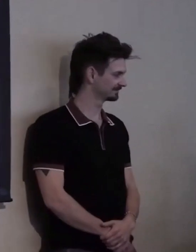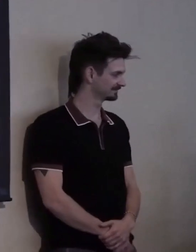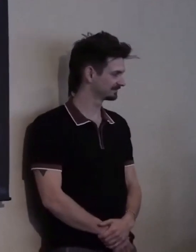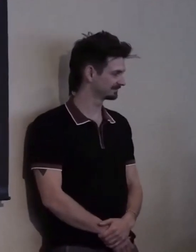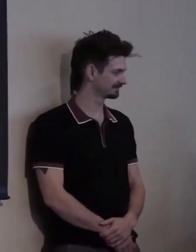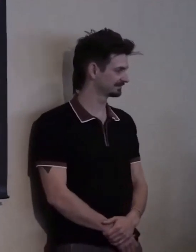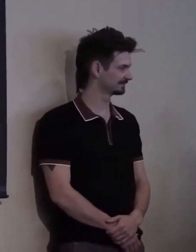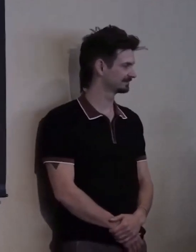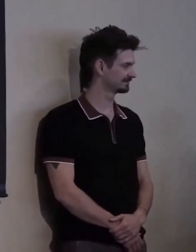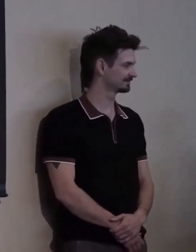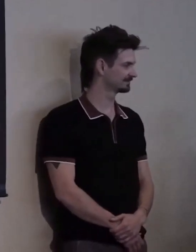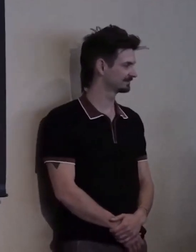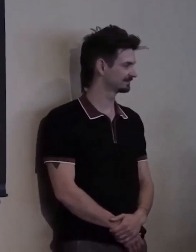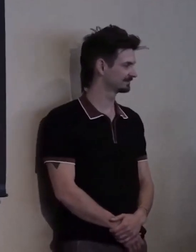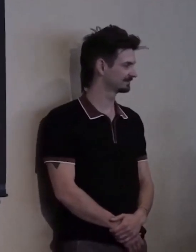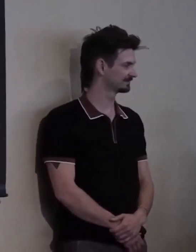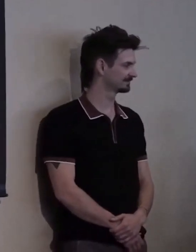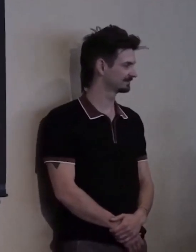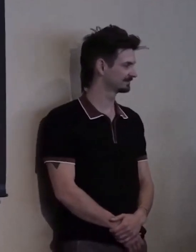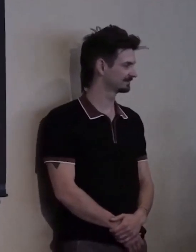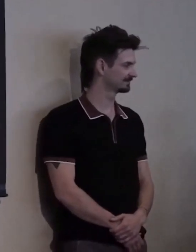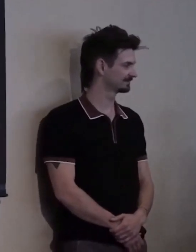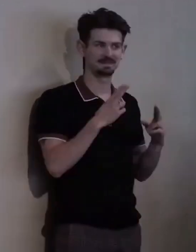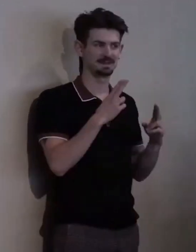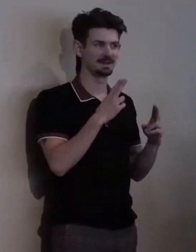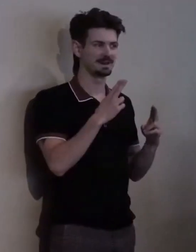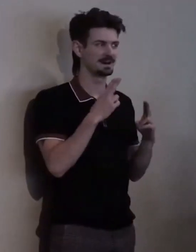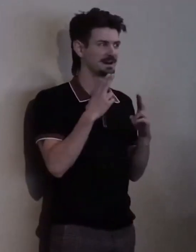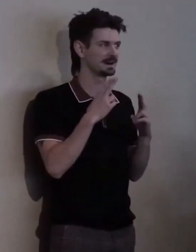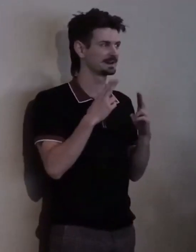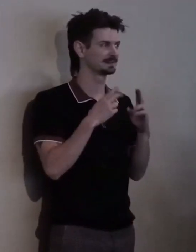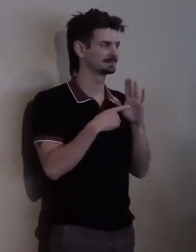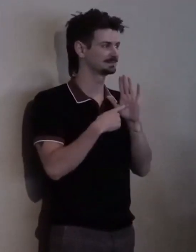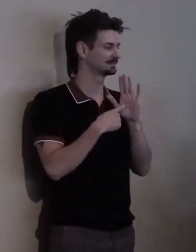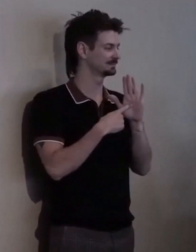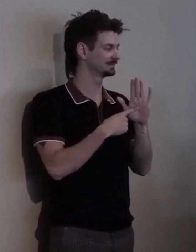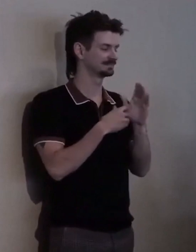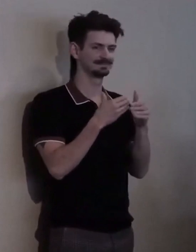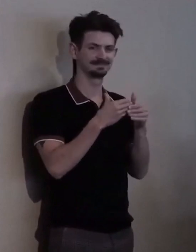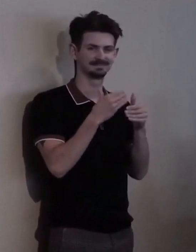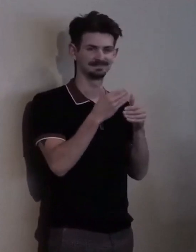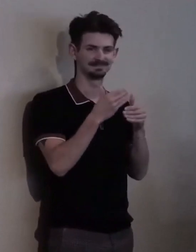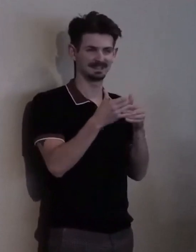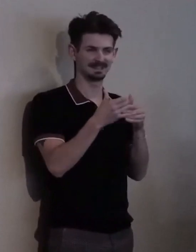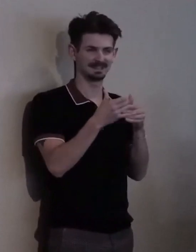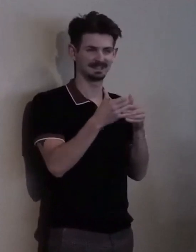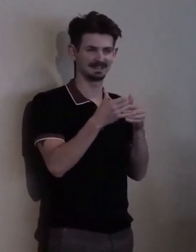I have the honor of presenting the next award.